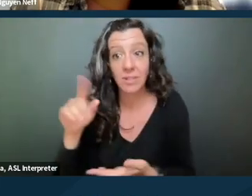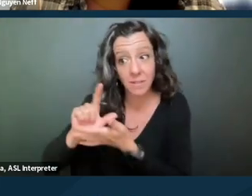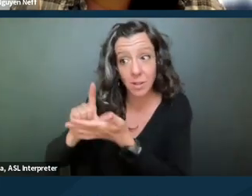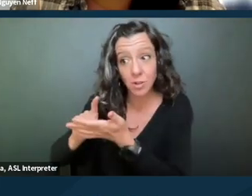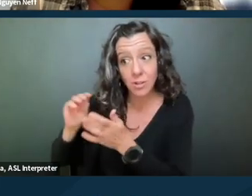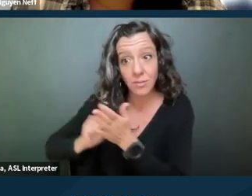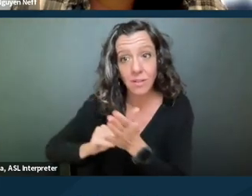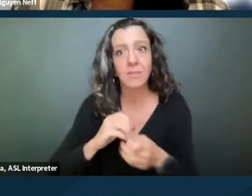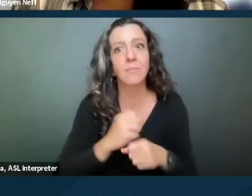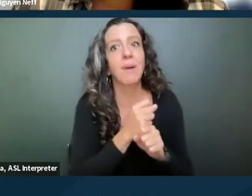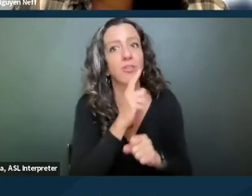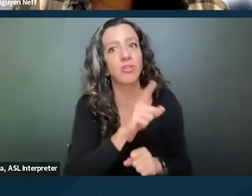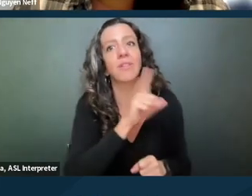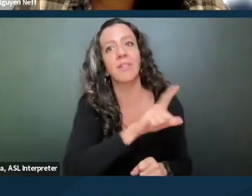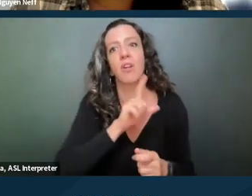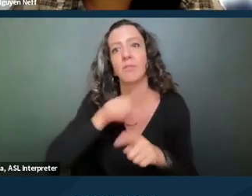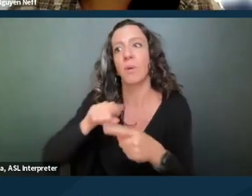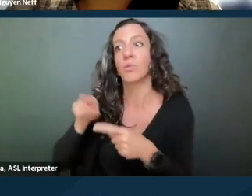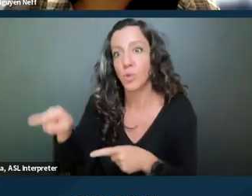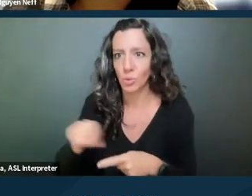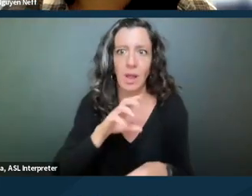don't forget to include your contact information.